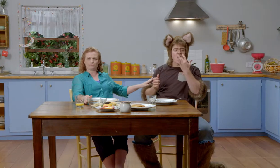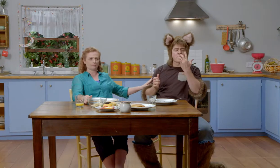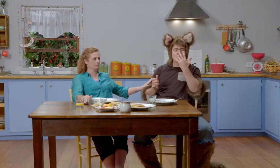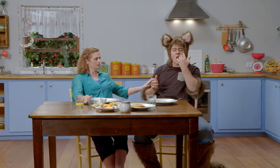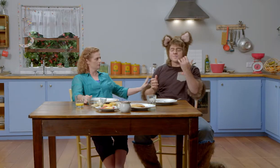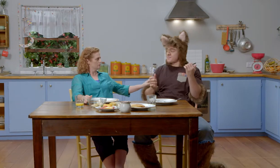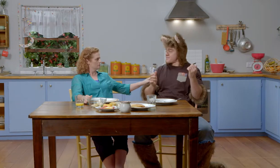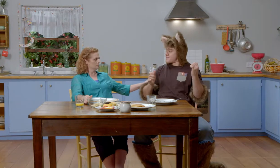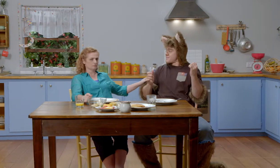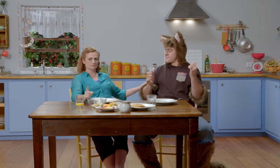Possum?